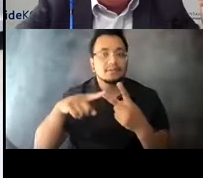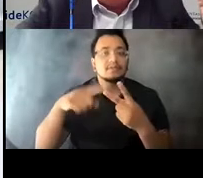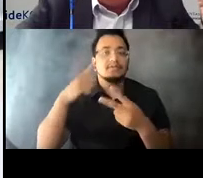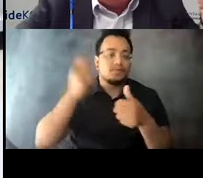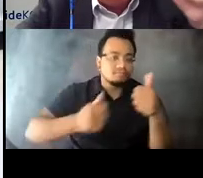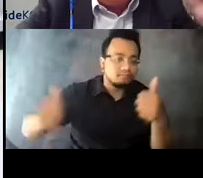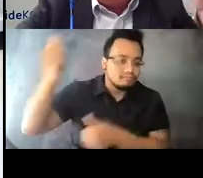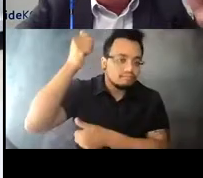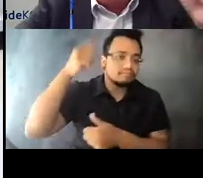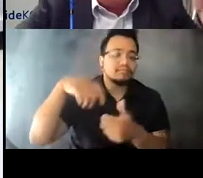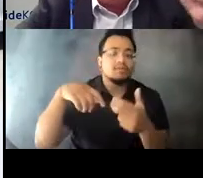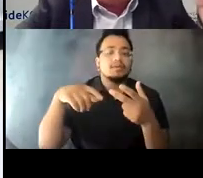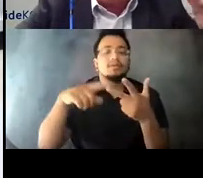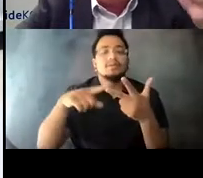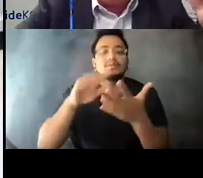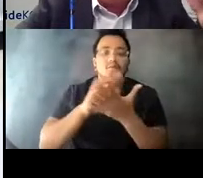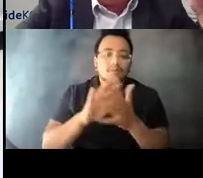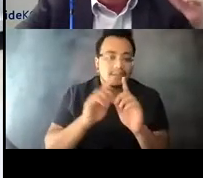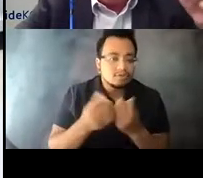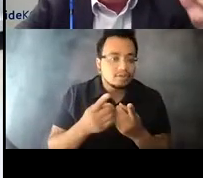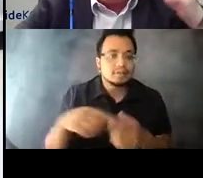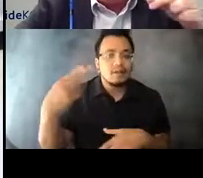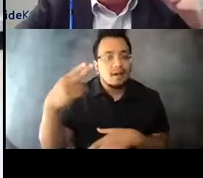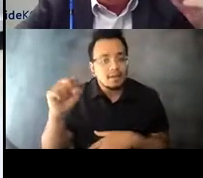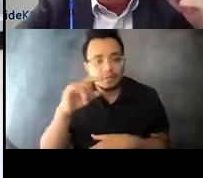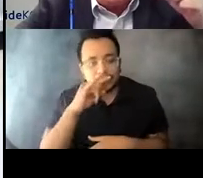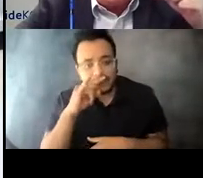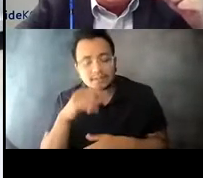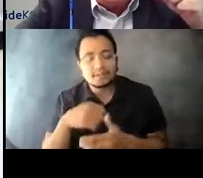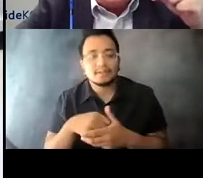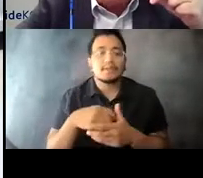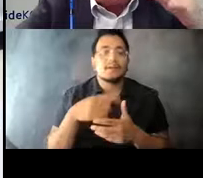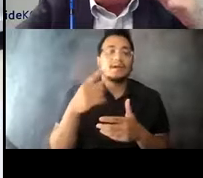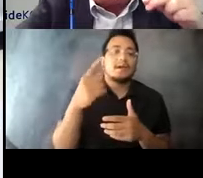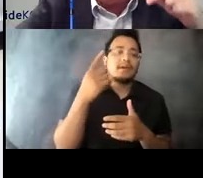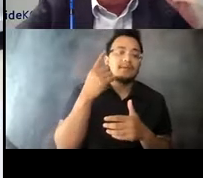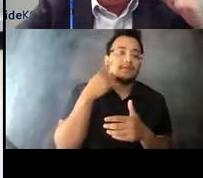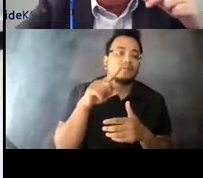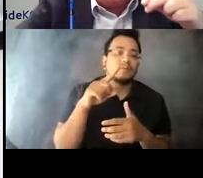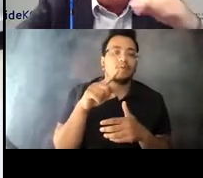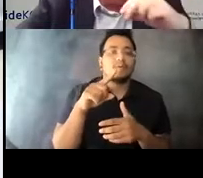for our school districts, and said high 15:01:25 school kids, and then our safety net providers, domestic violence shelters and all that.